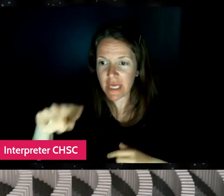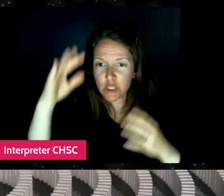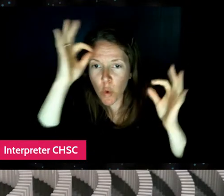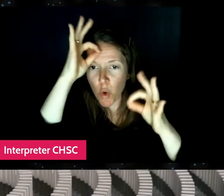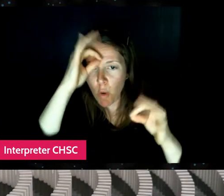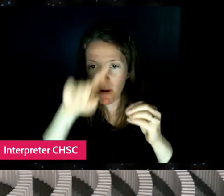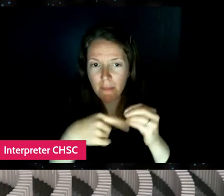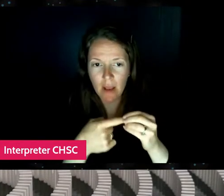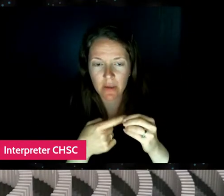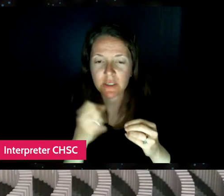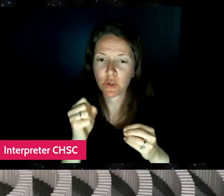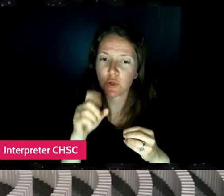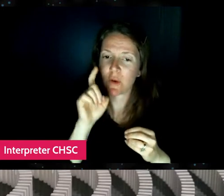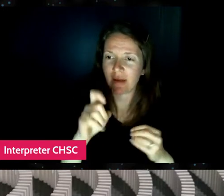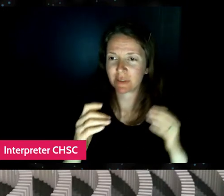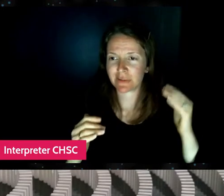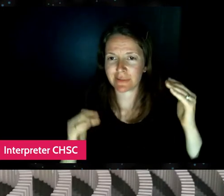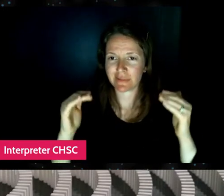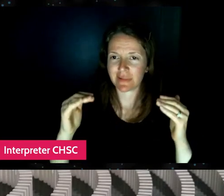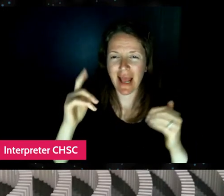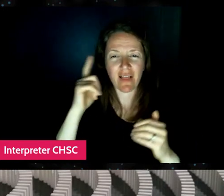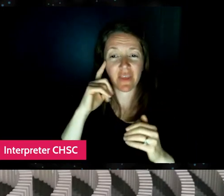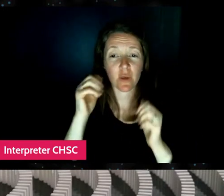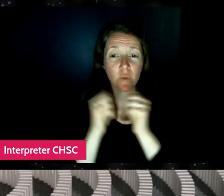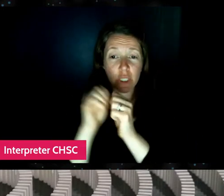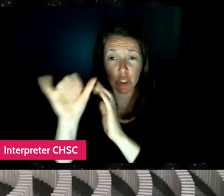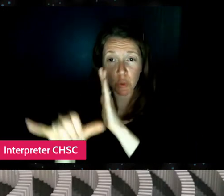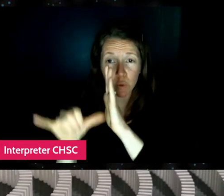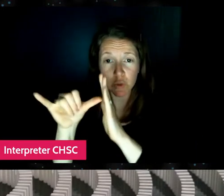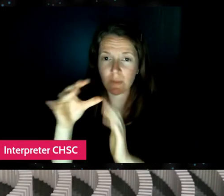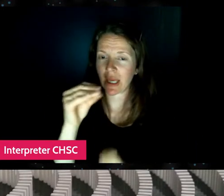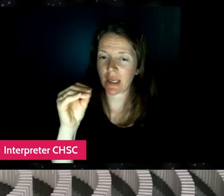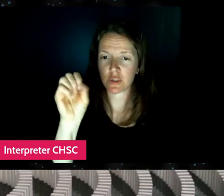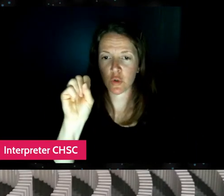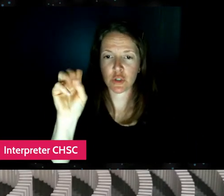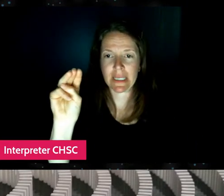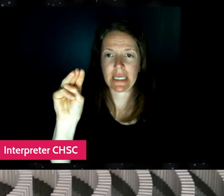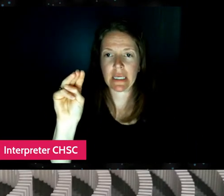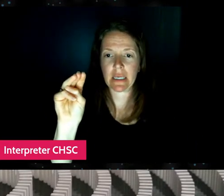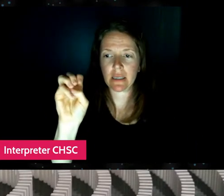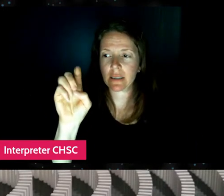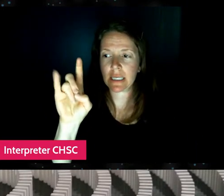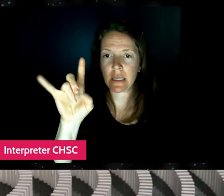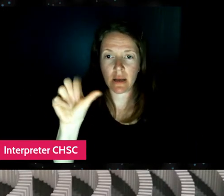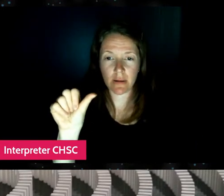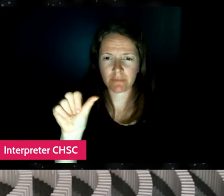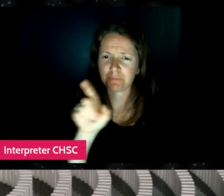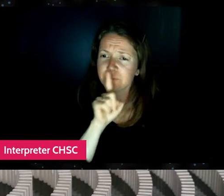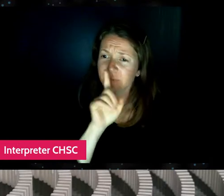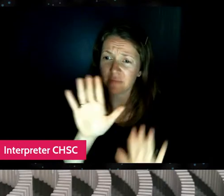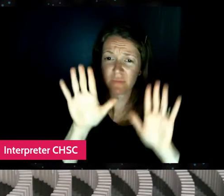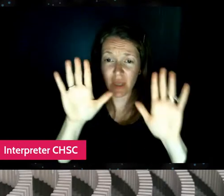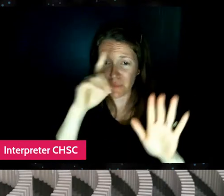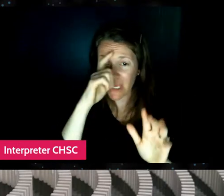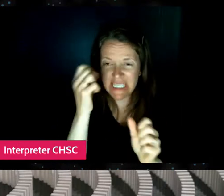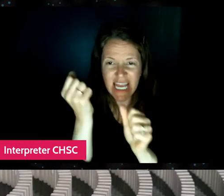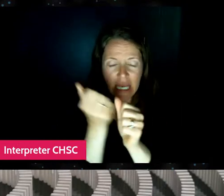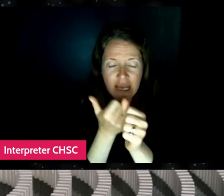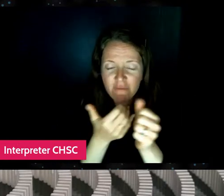So I think with YouTube and social media, especially, it's an awesome approach nowadays, since everyone's on social media now